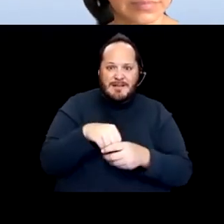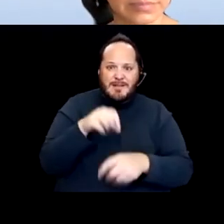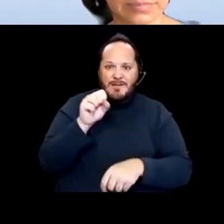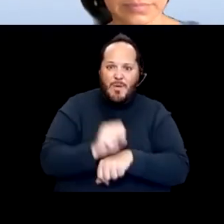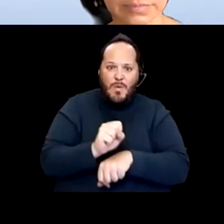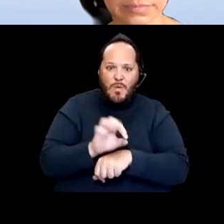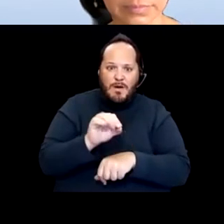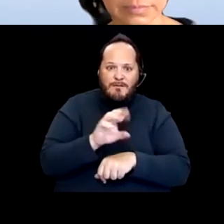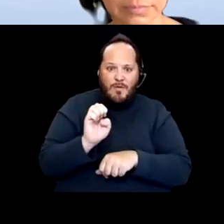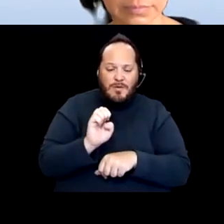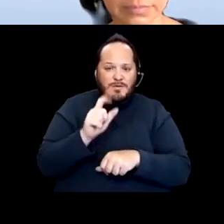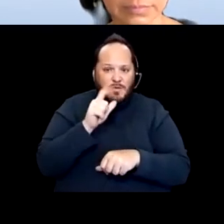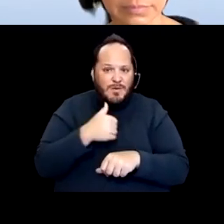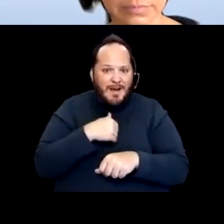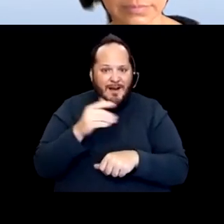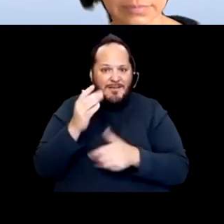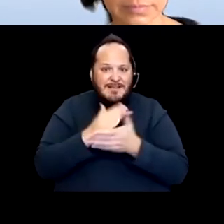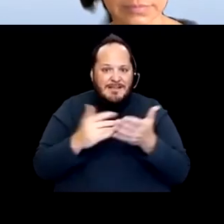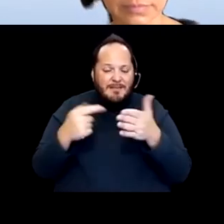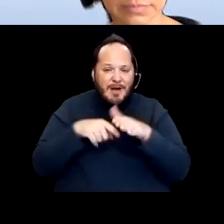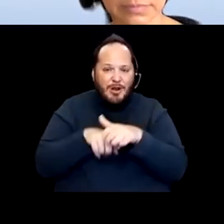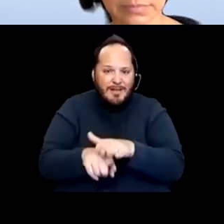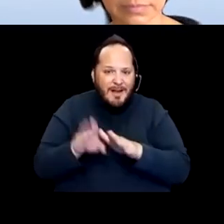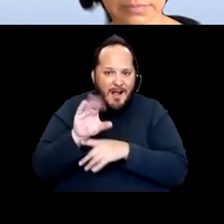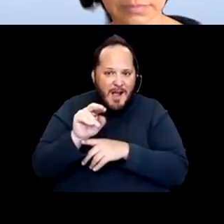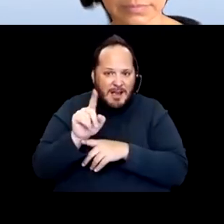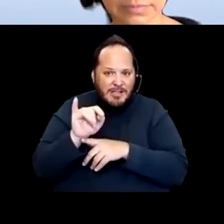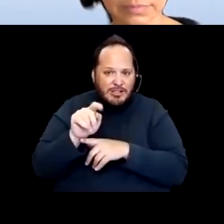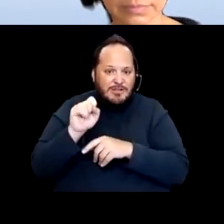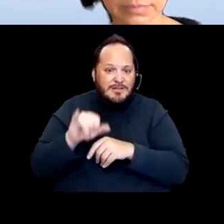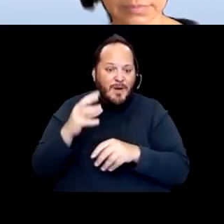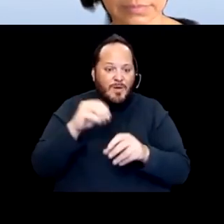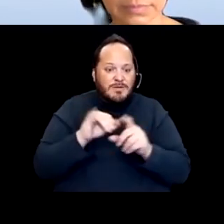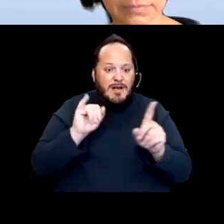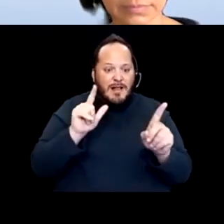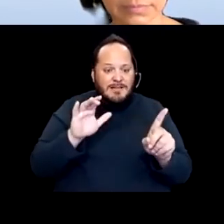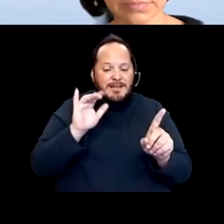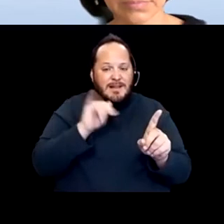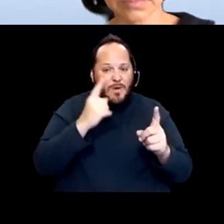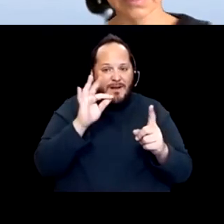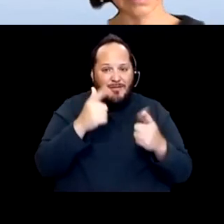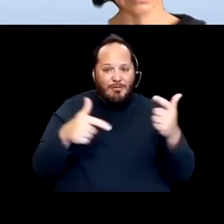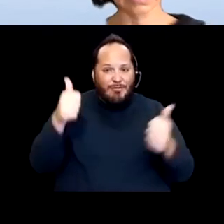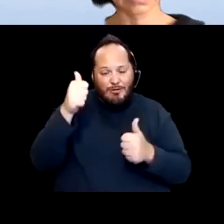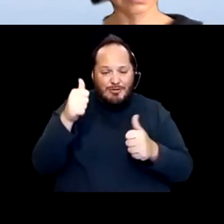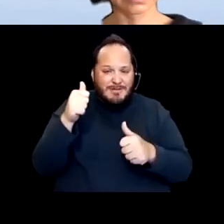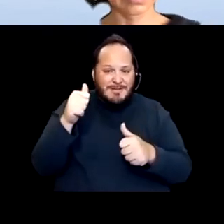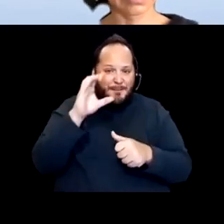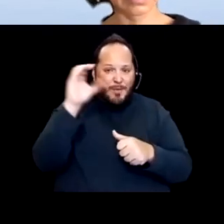And that includes the ILCs which is one of the largest employers of people with disabilities in the state and the country.